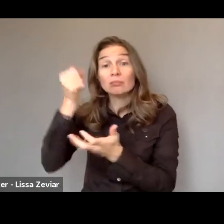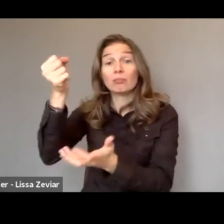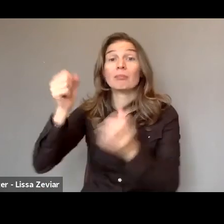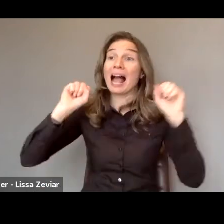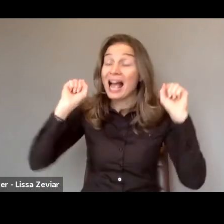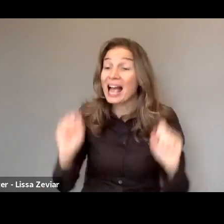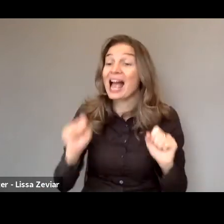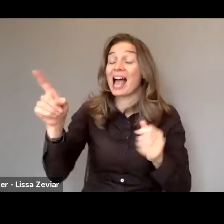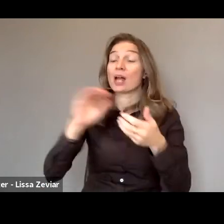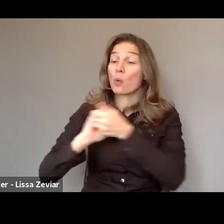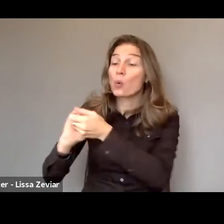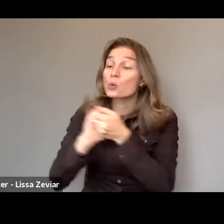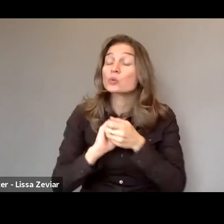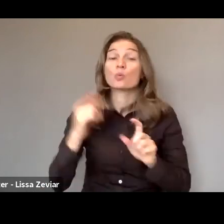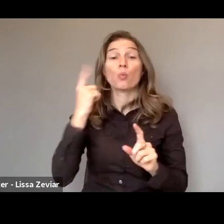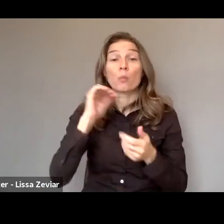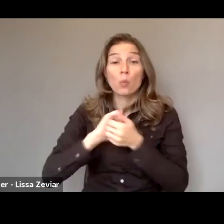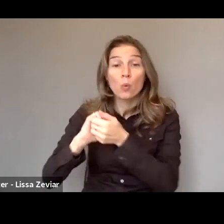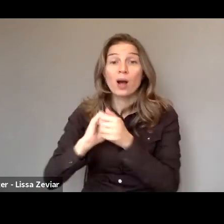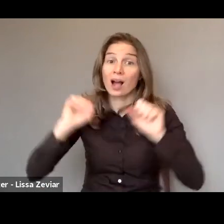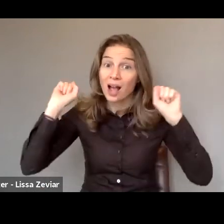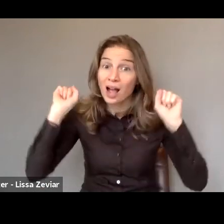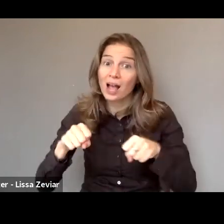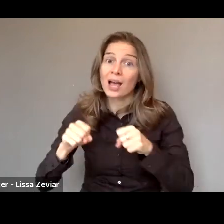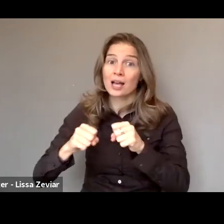and women's organization in general can really fight,